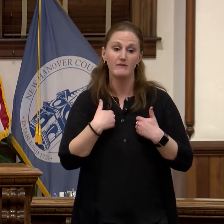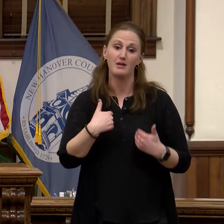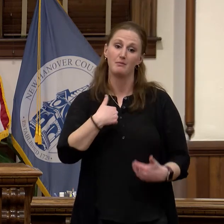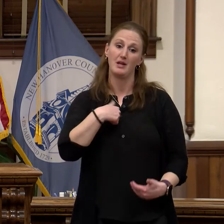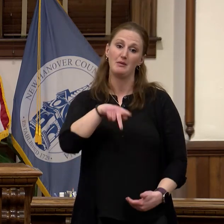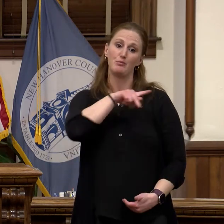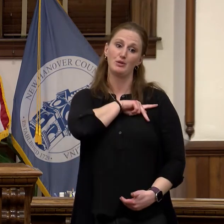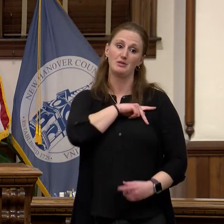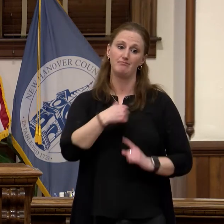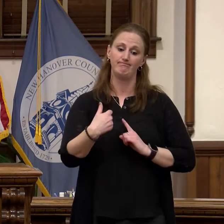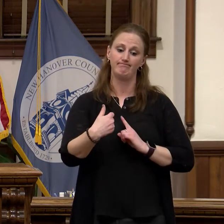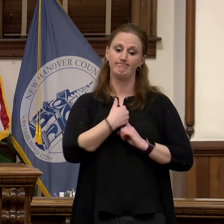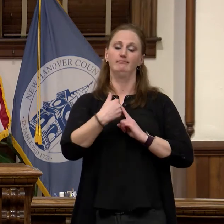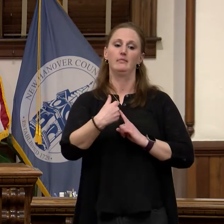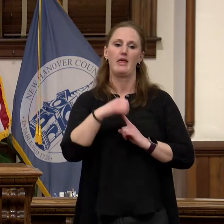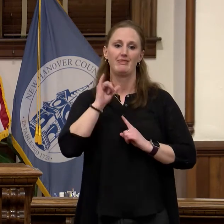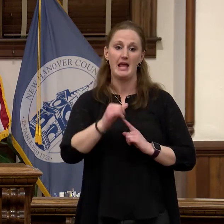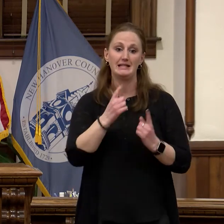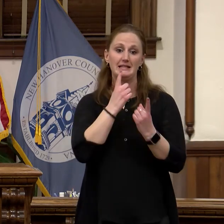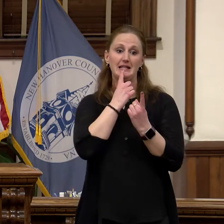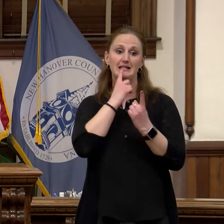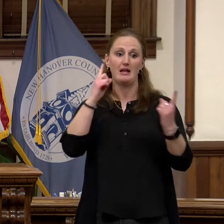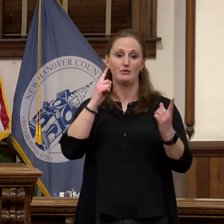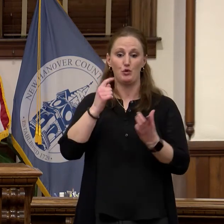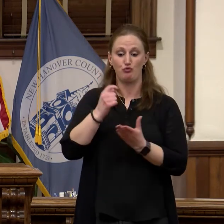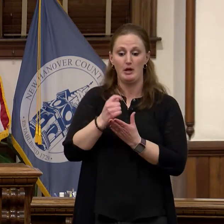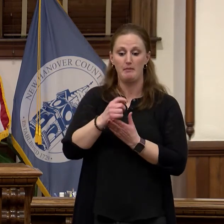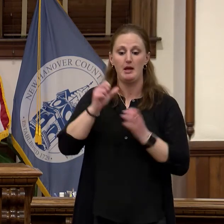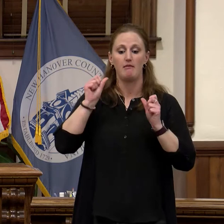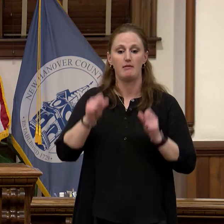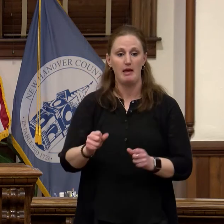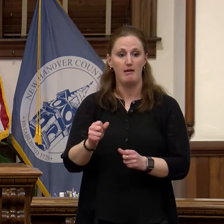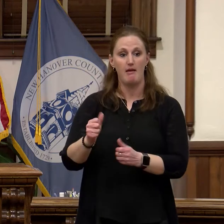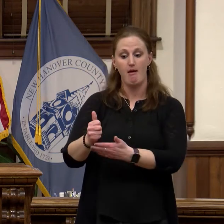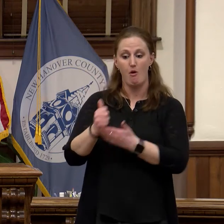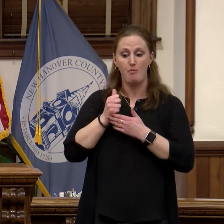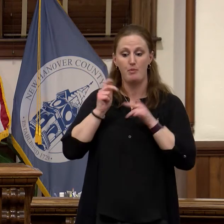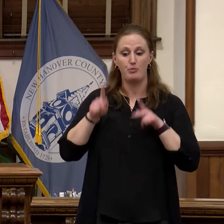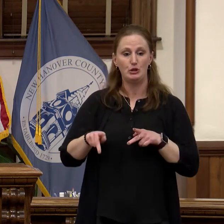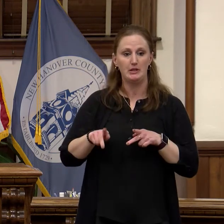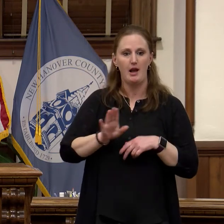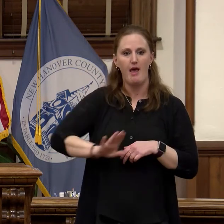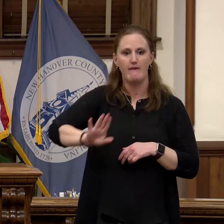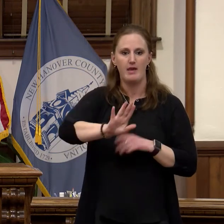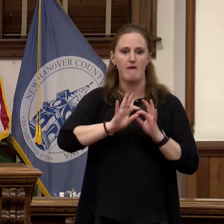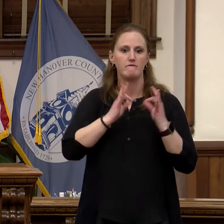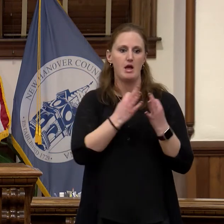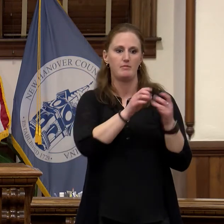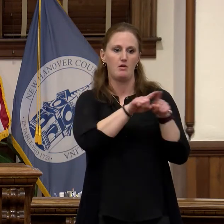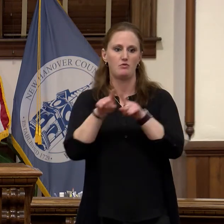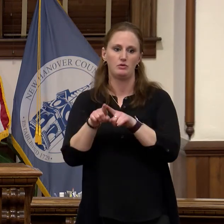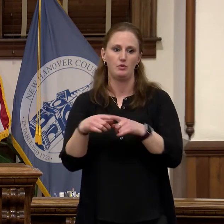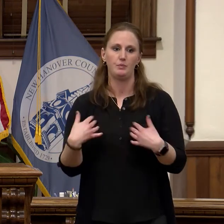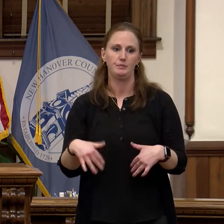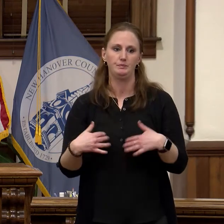successful treatment program can have on a person and their family. So the